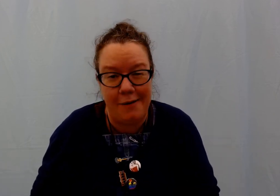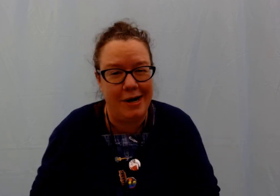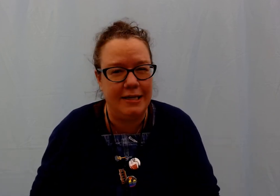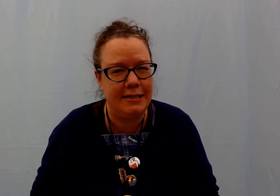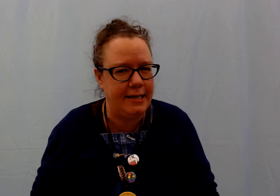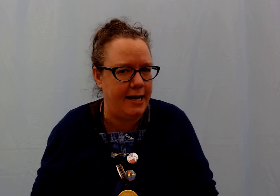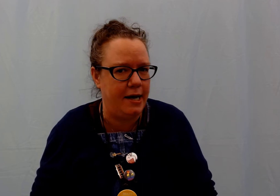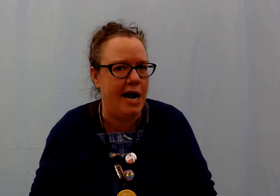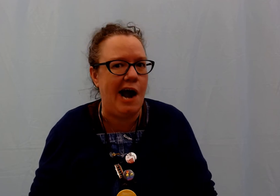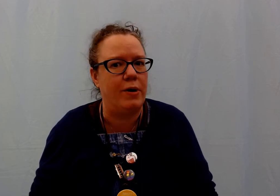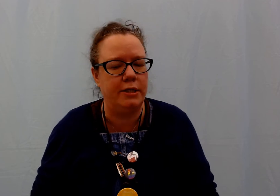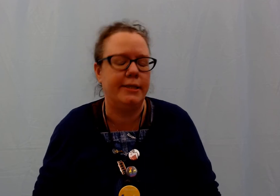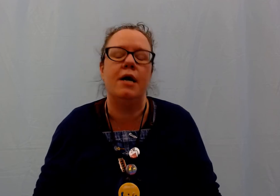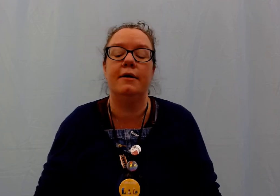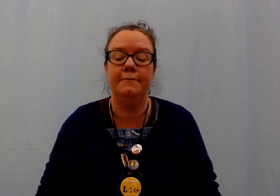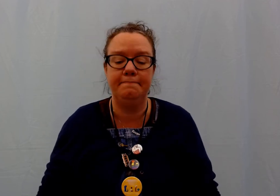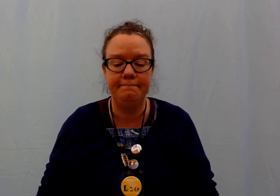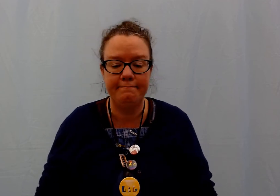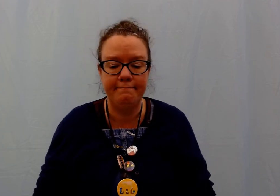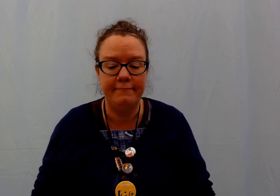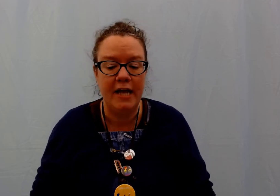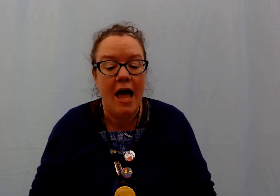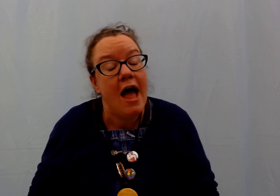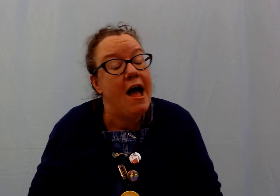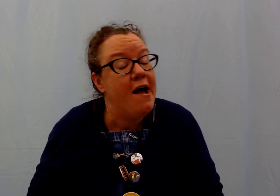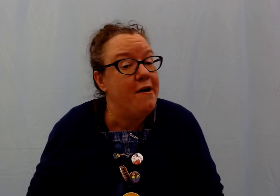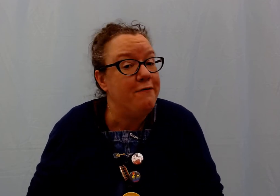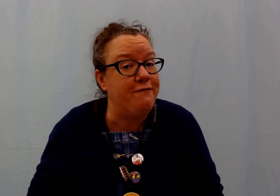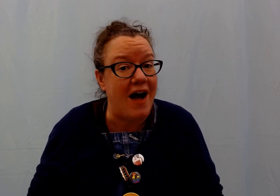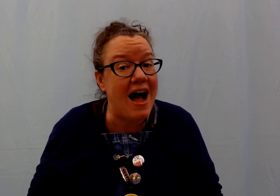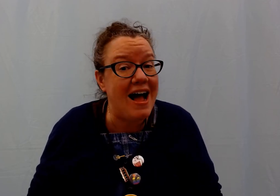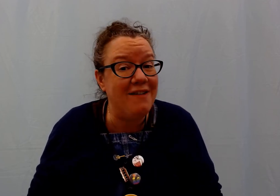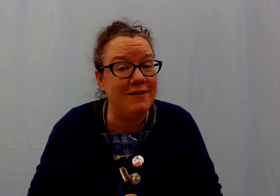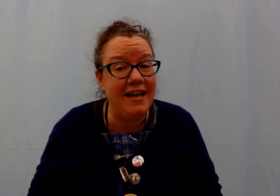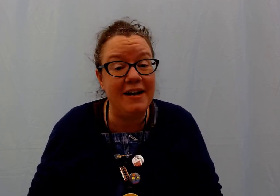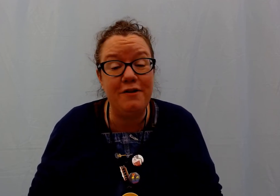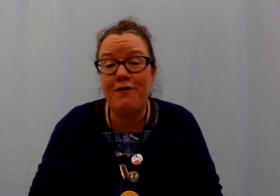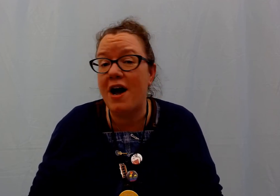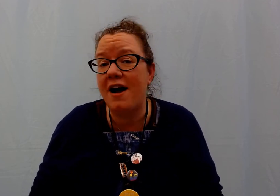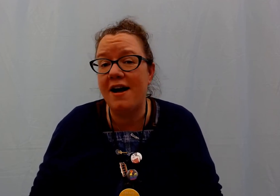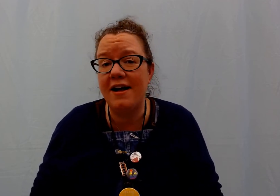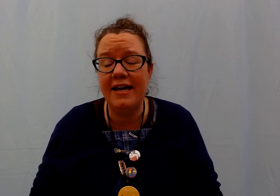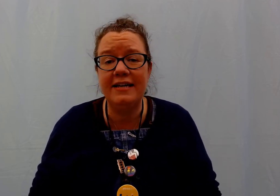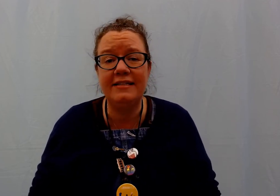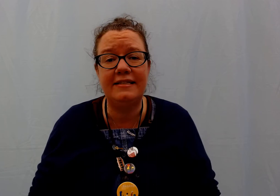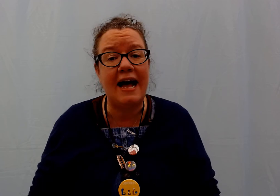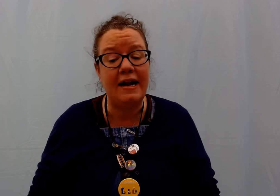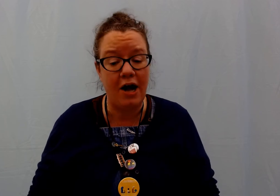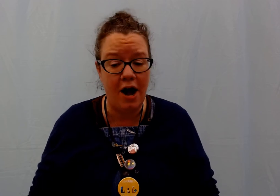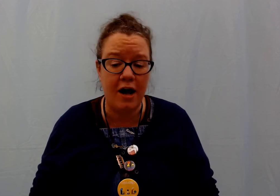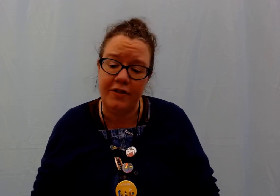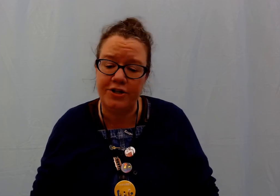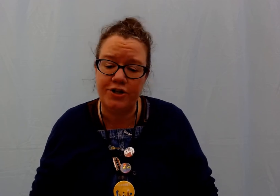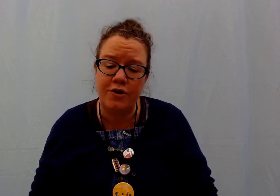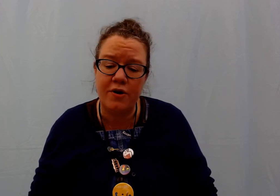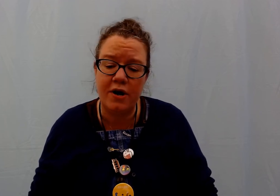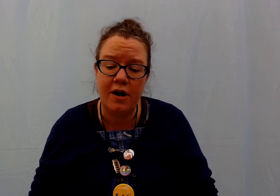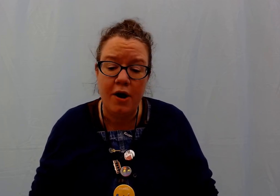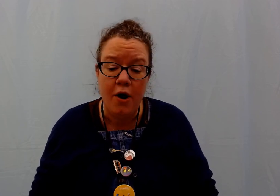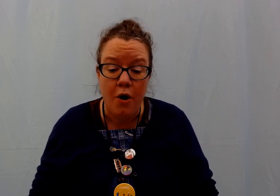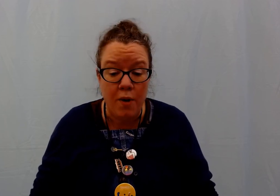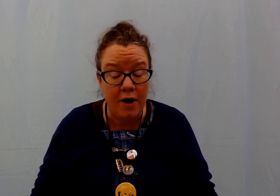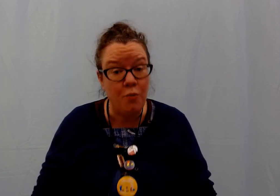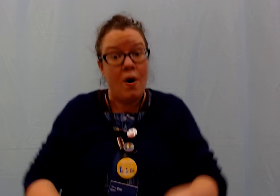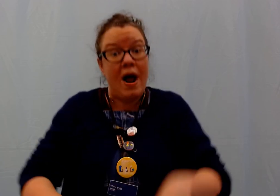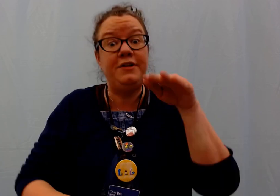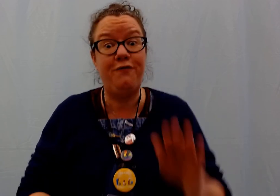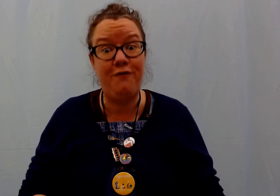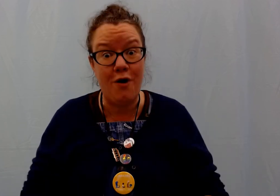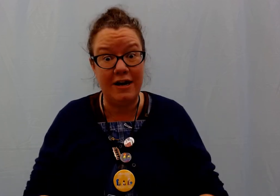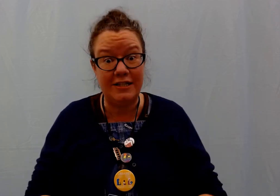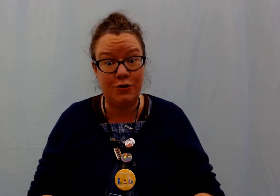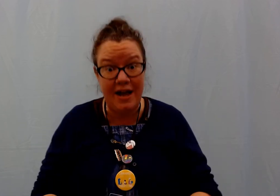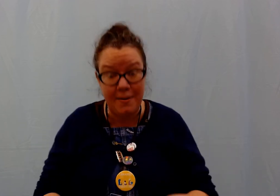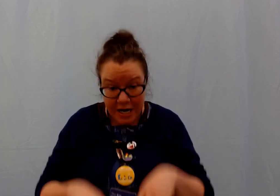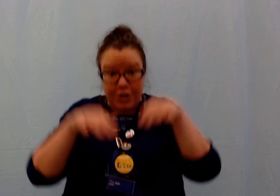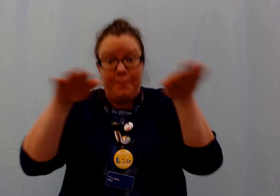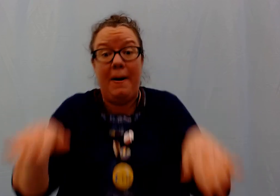we're gonna sing our song: five little froggies sat on the shore, one went for a swim-jump up!-